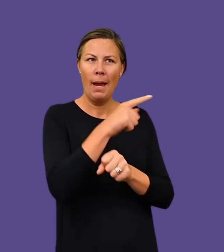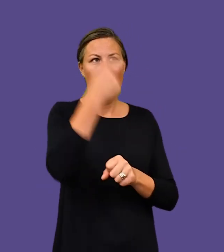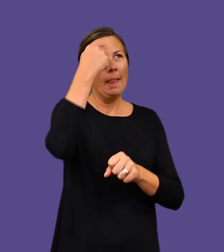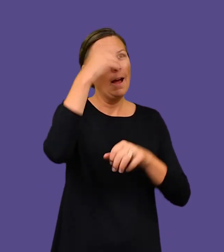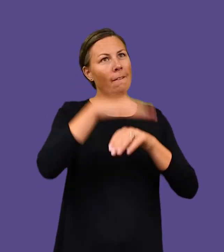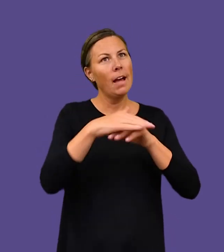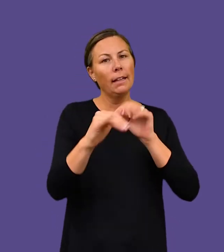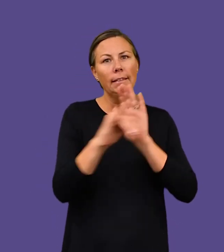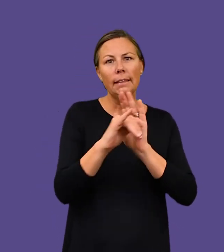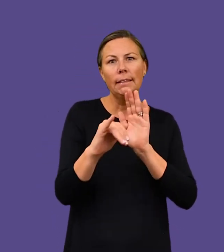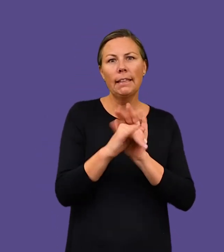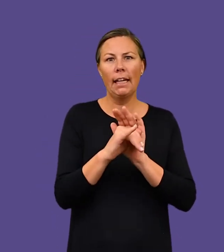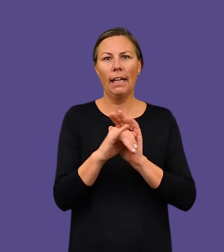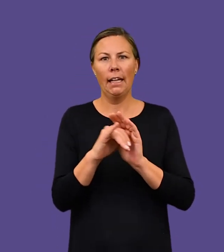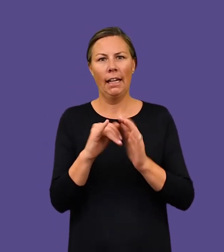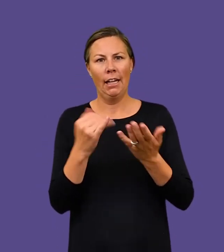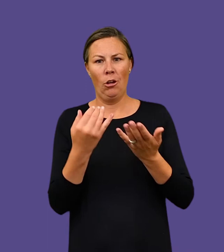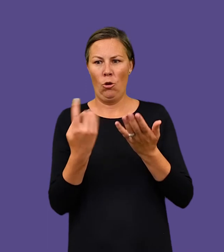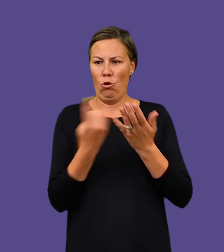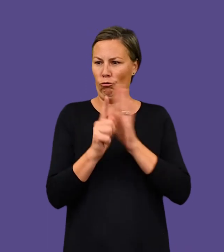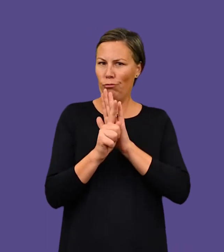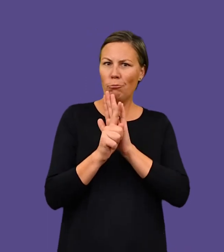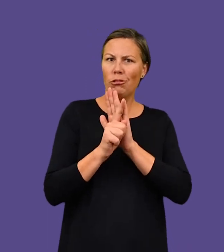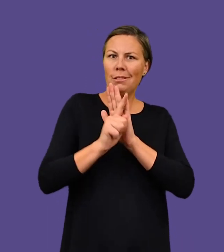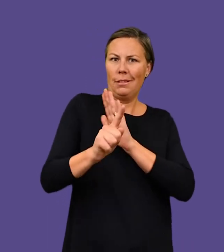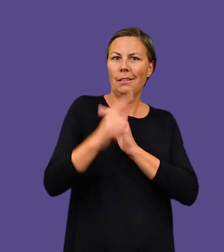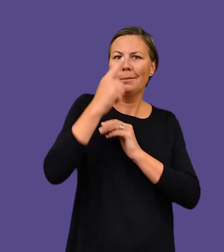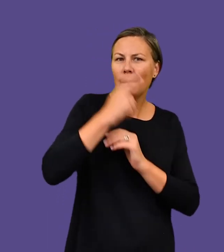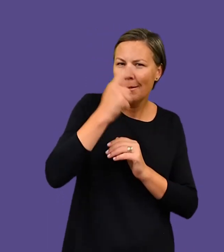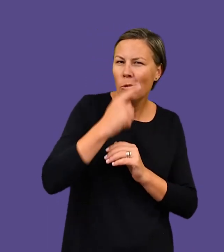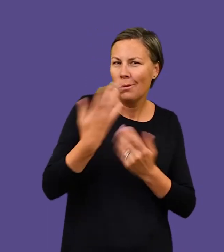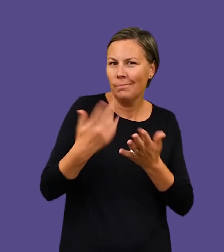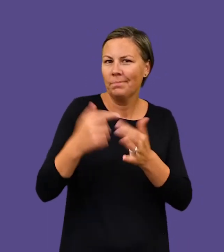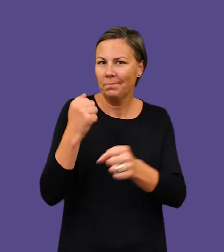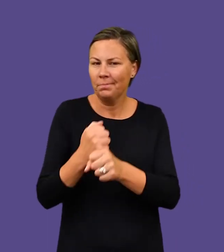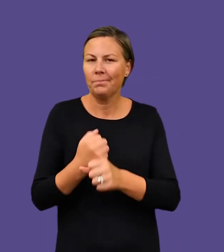identity, authenticity and the representation of the self,’ says Rae.